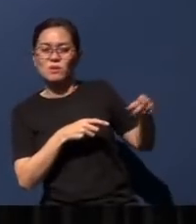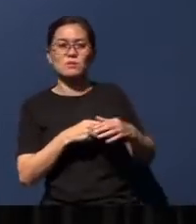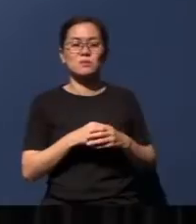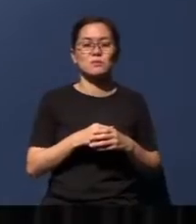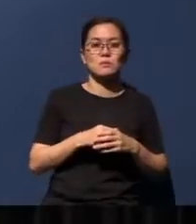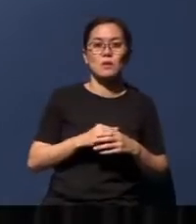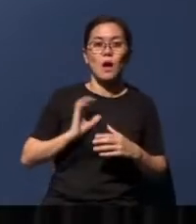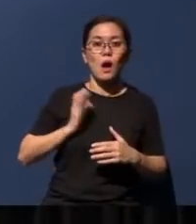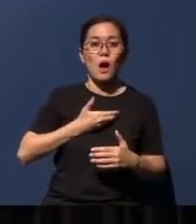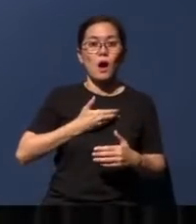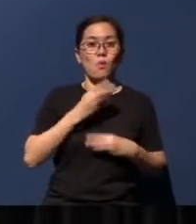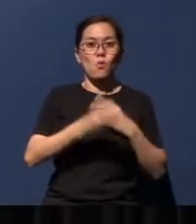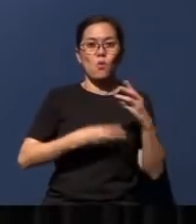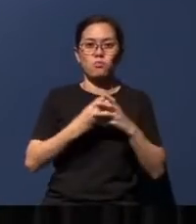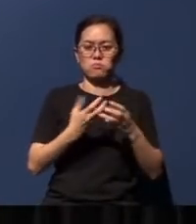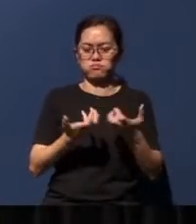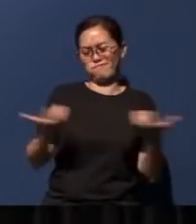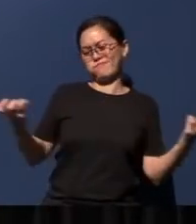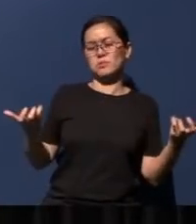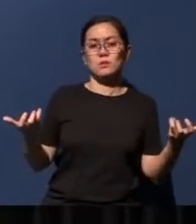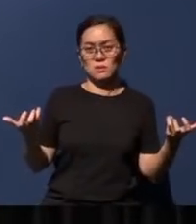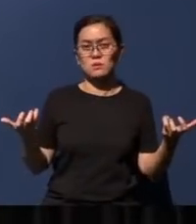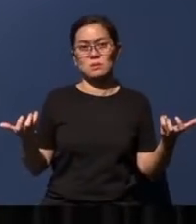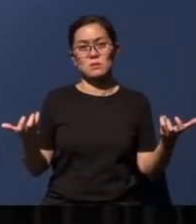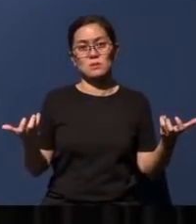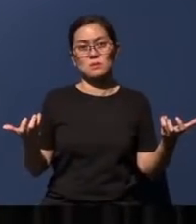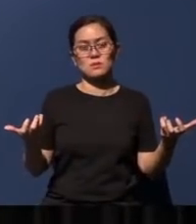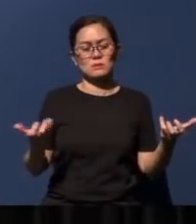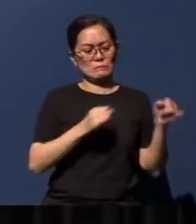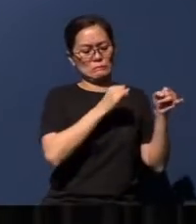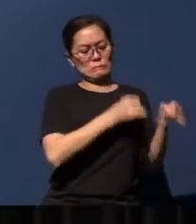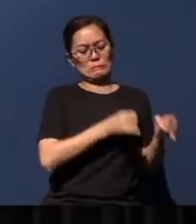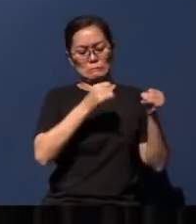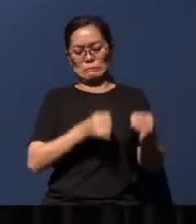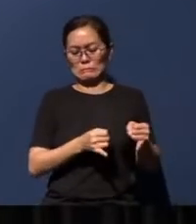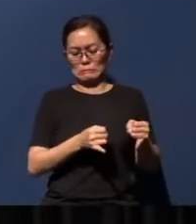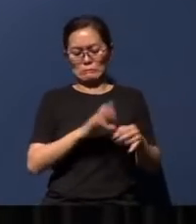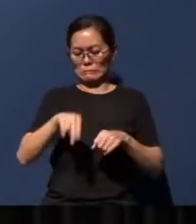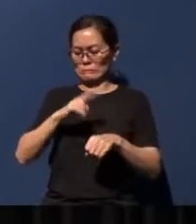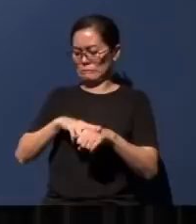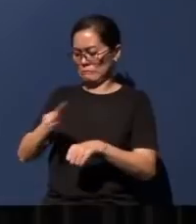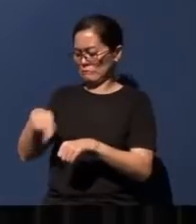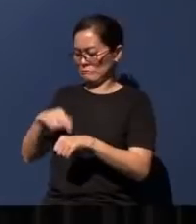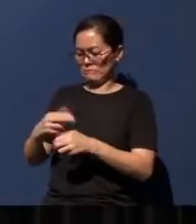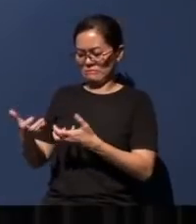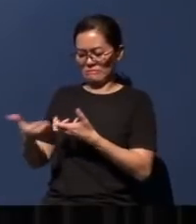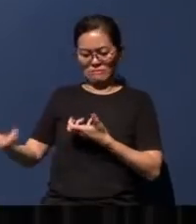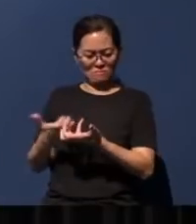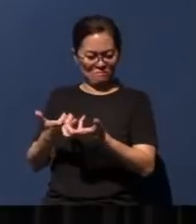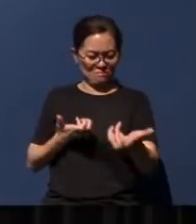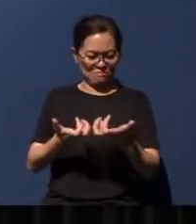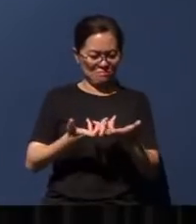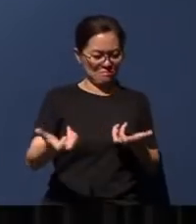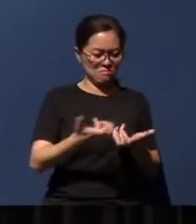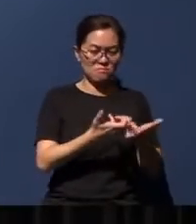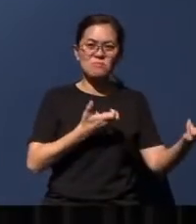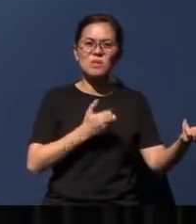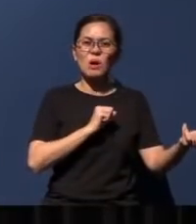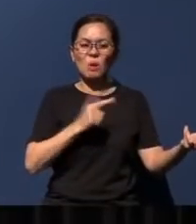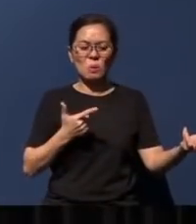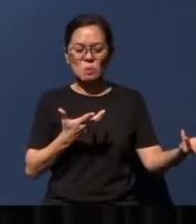is so divided with individuals, with nations all vying for prominence, for advantage,